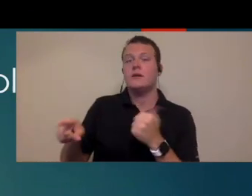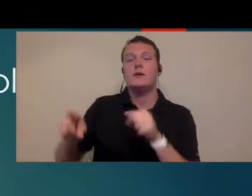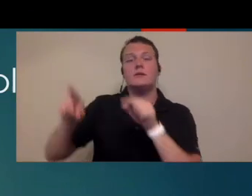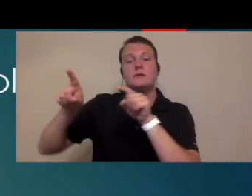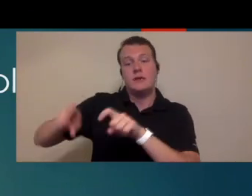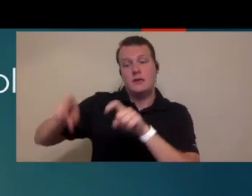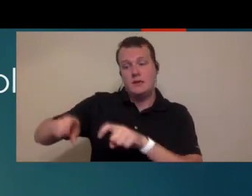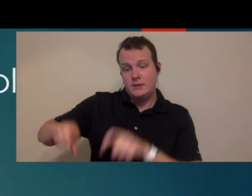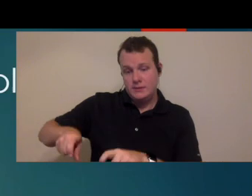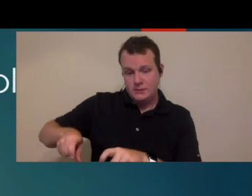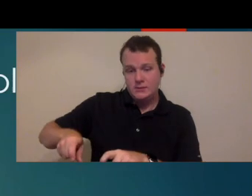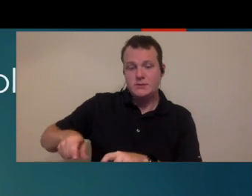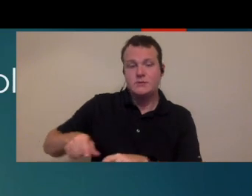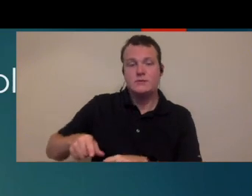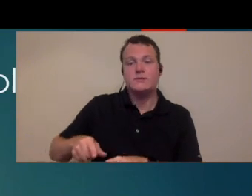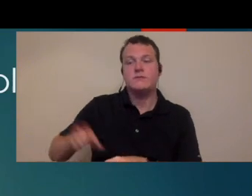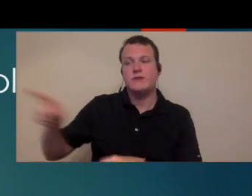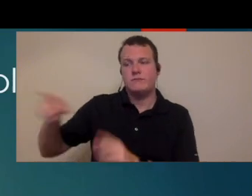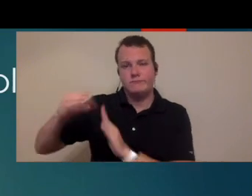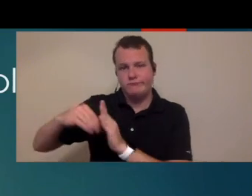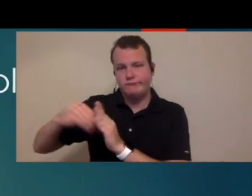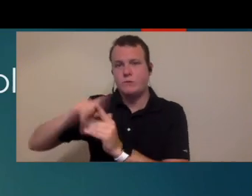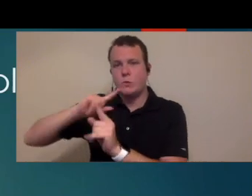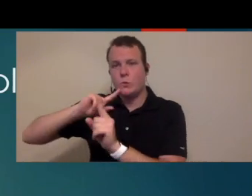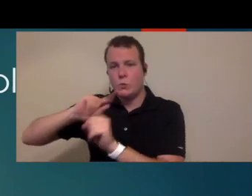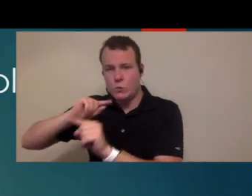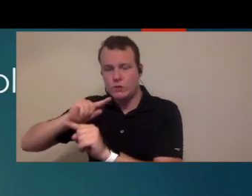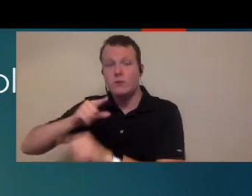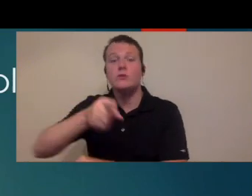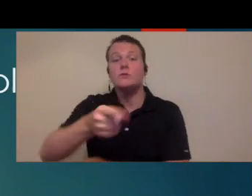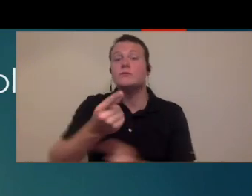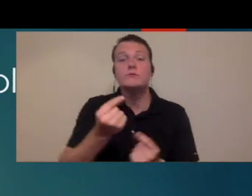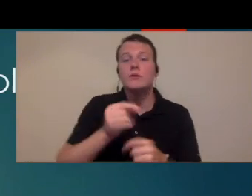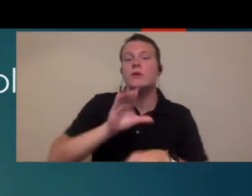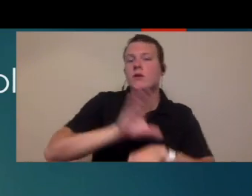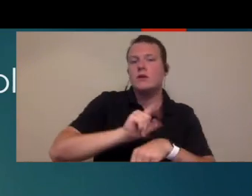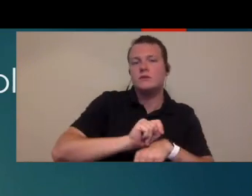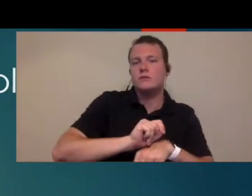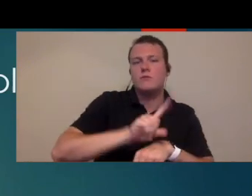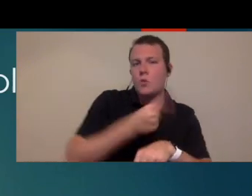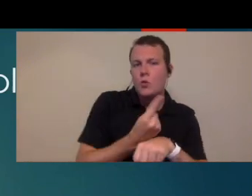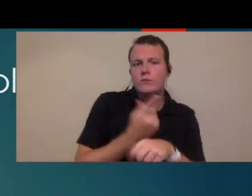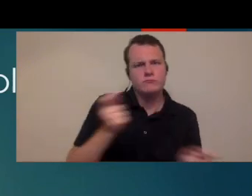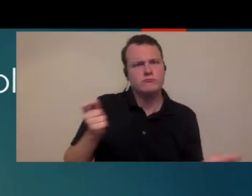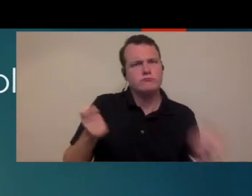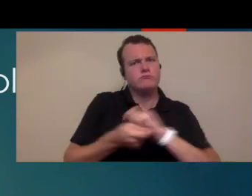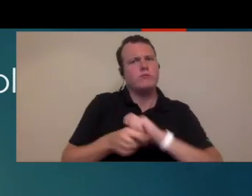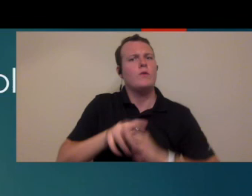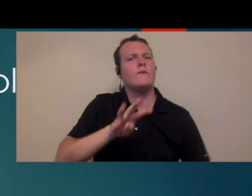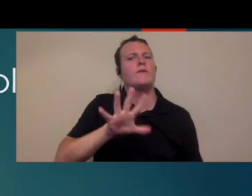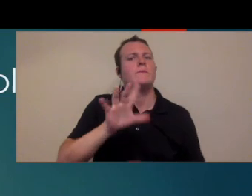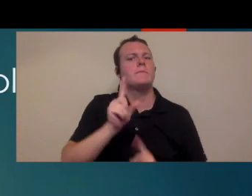might do the testing part, and maybe they do the documentation and the ordering, and all you're doing is the consult part, you might be able to change it, so maybe